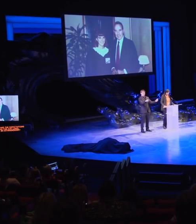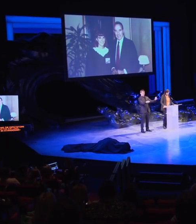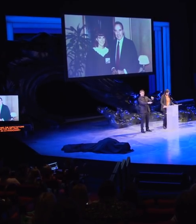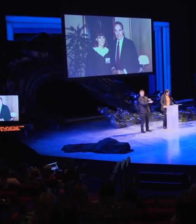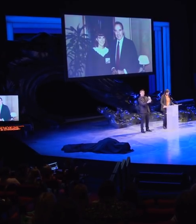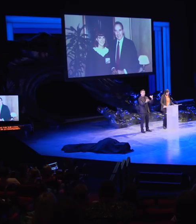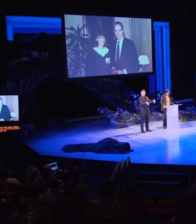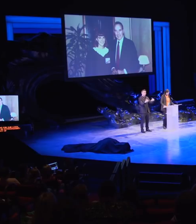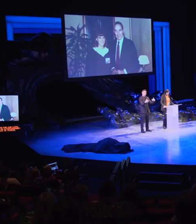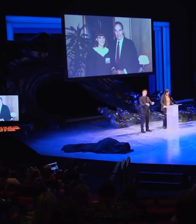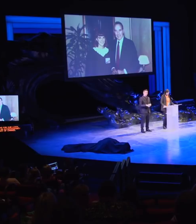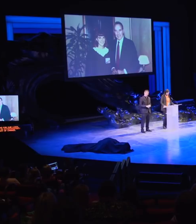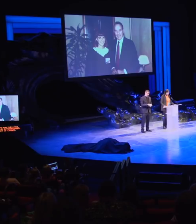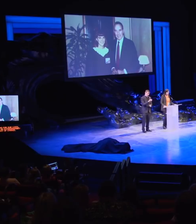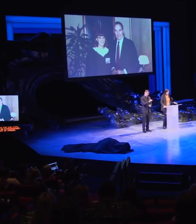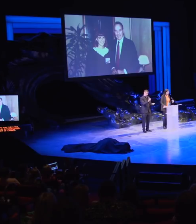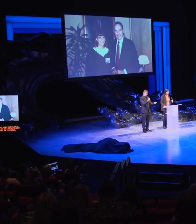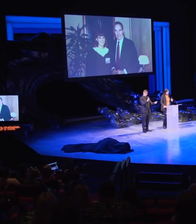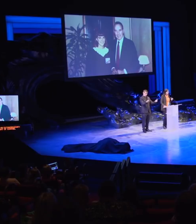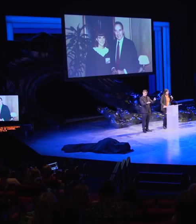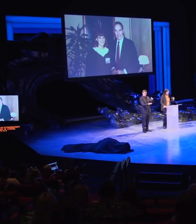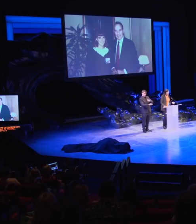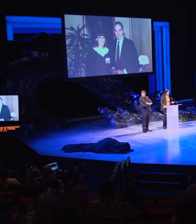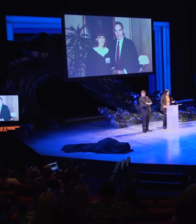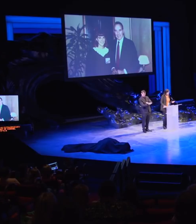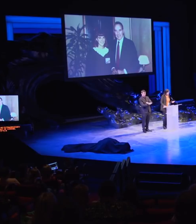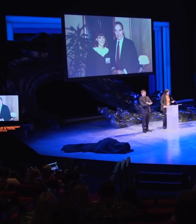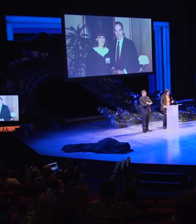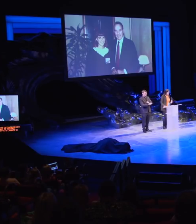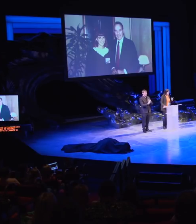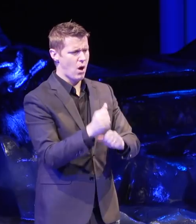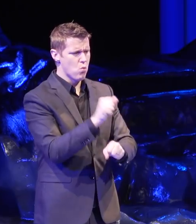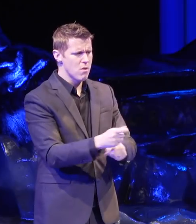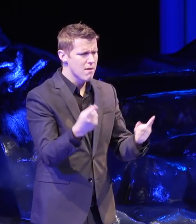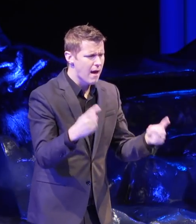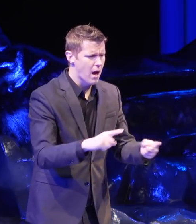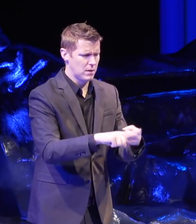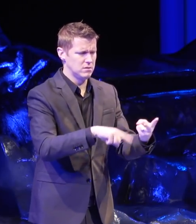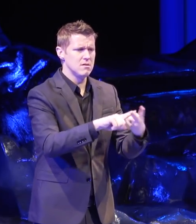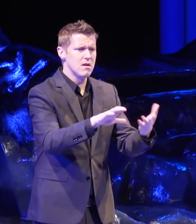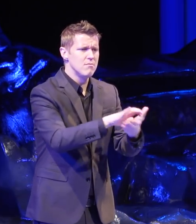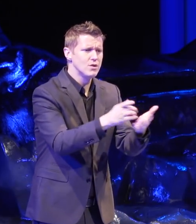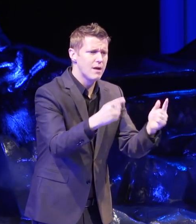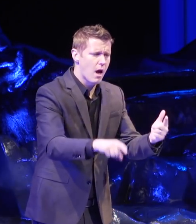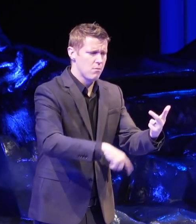and it's a change in how work gets done, how marriages work, how kids are raised,